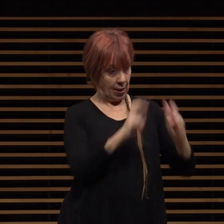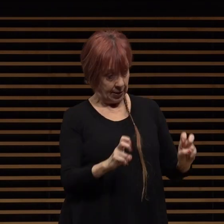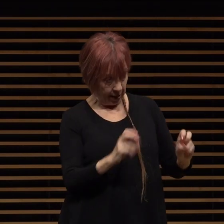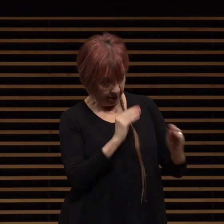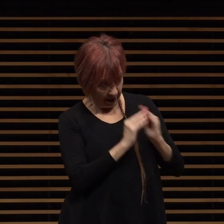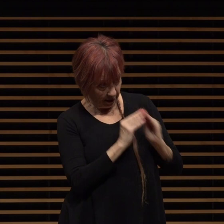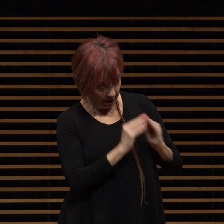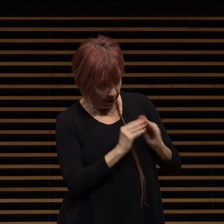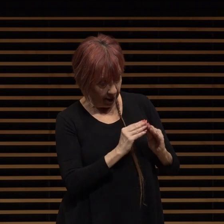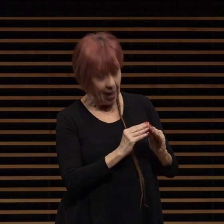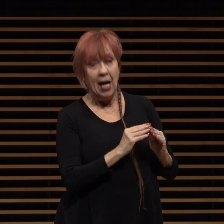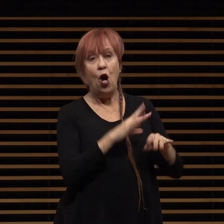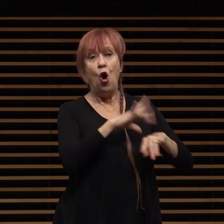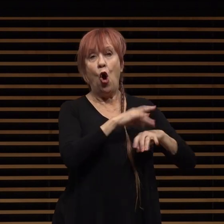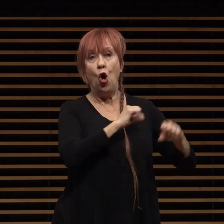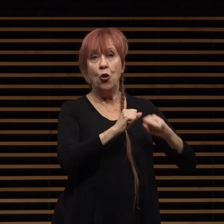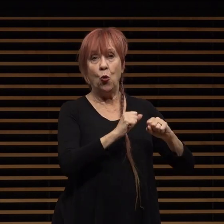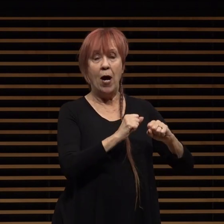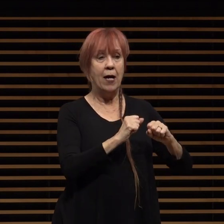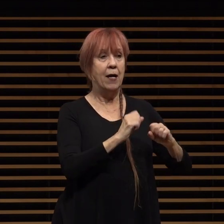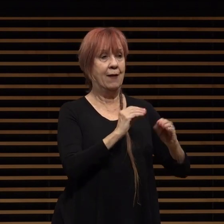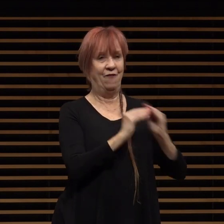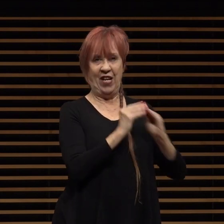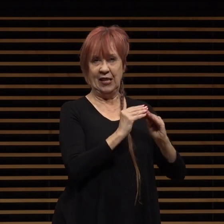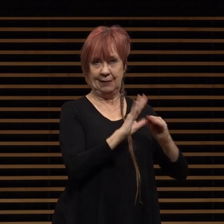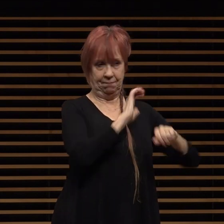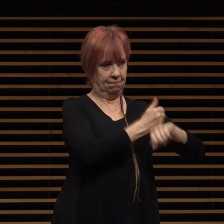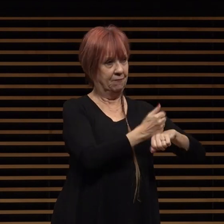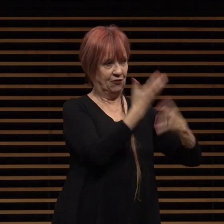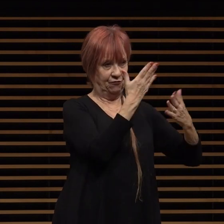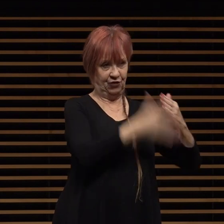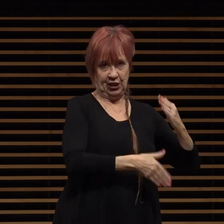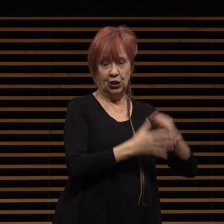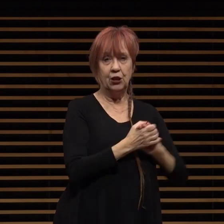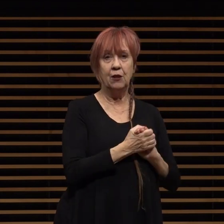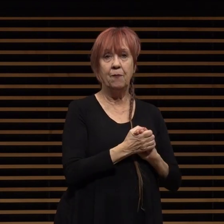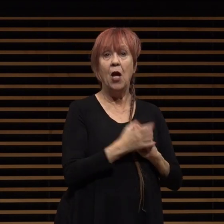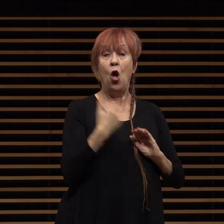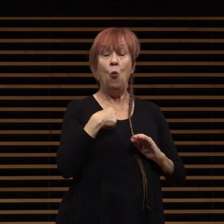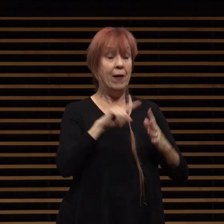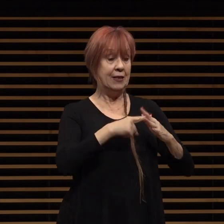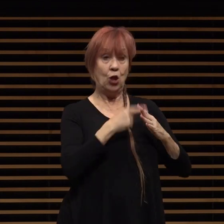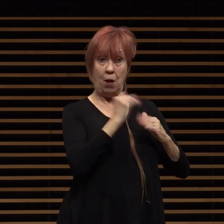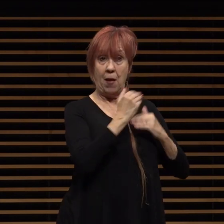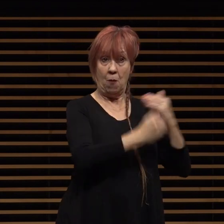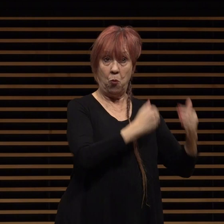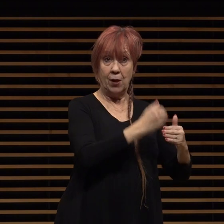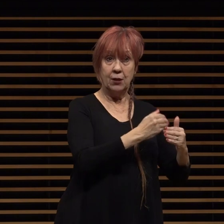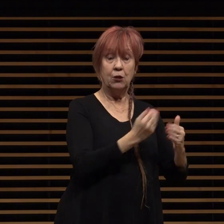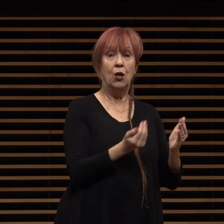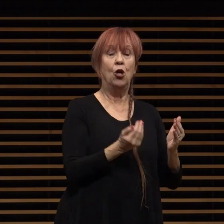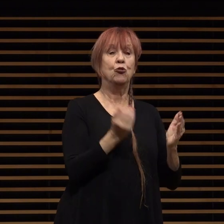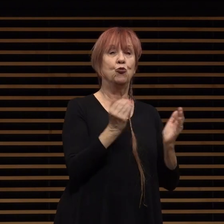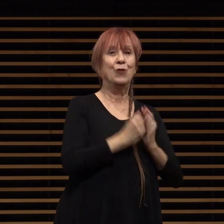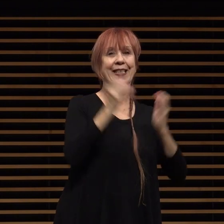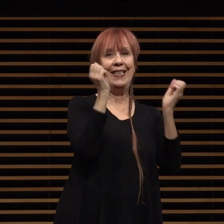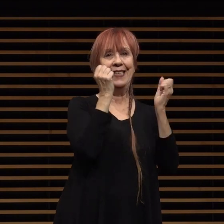sizes retrofit is complete we have already embarked on that process to